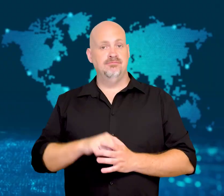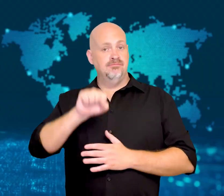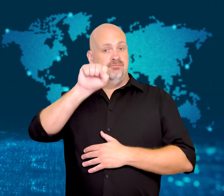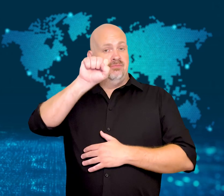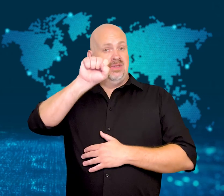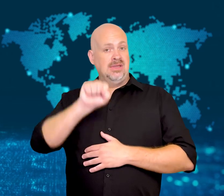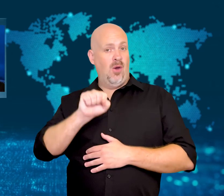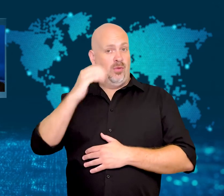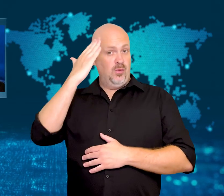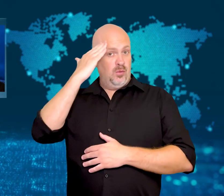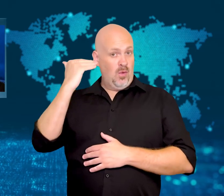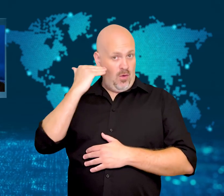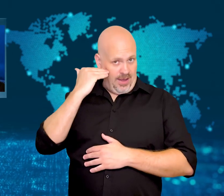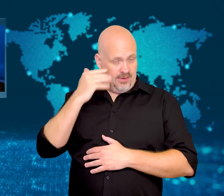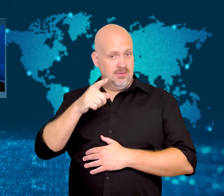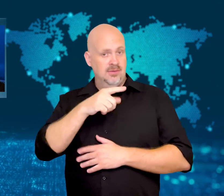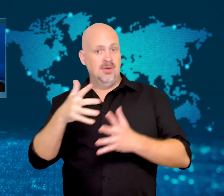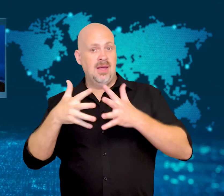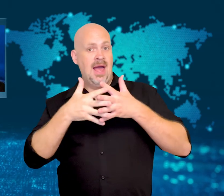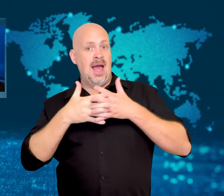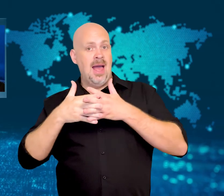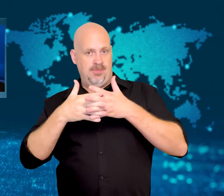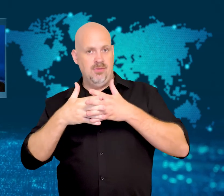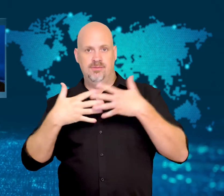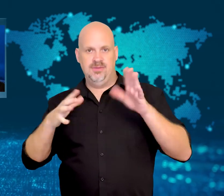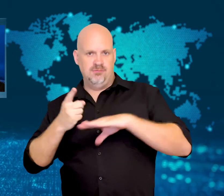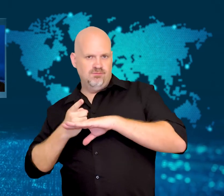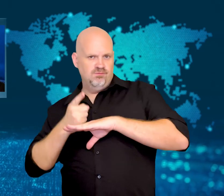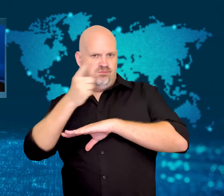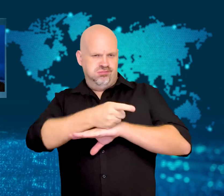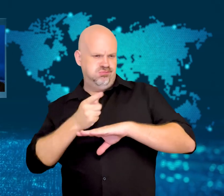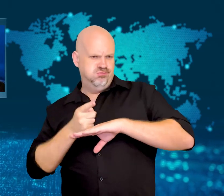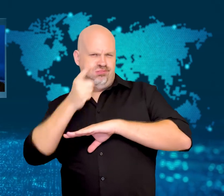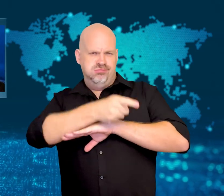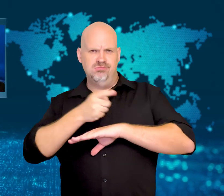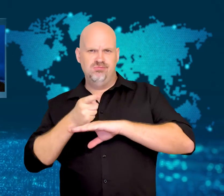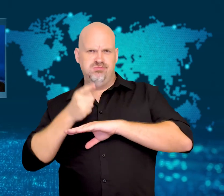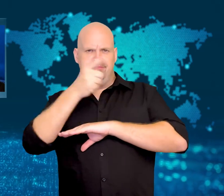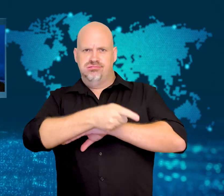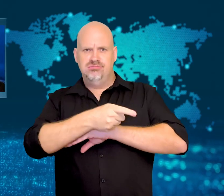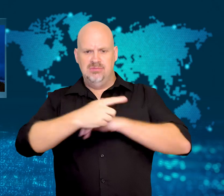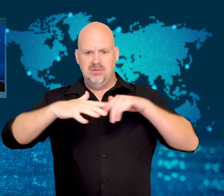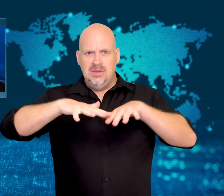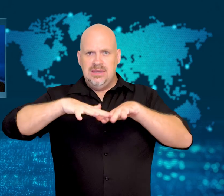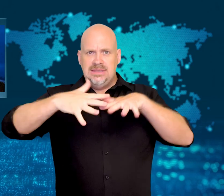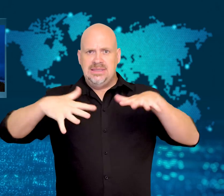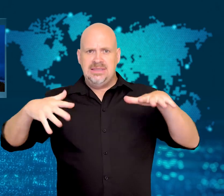[GAVIN]: South Korea and the United States fired missiles into